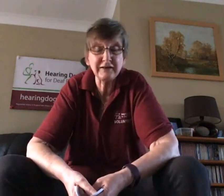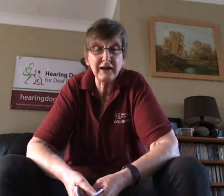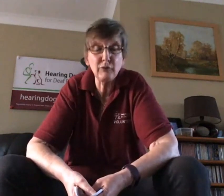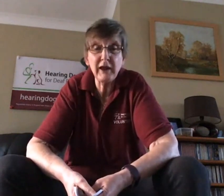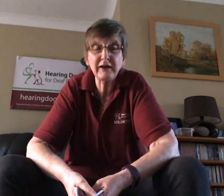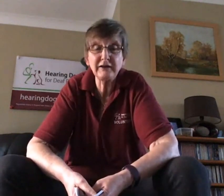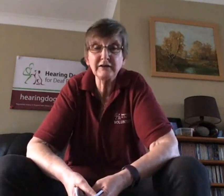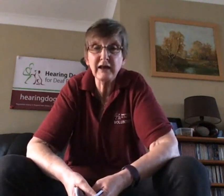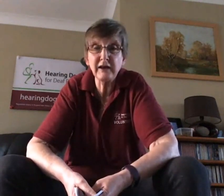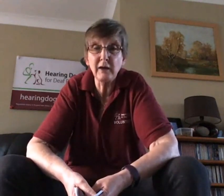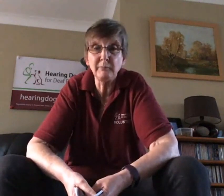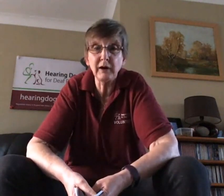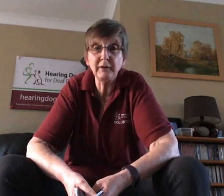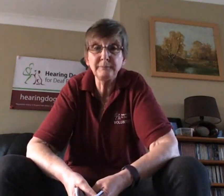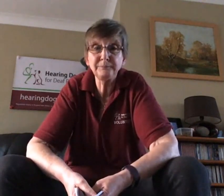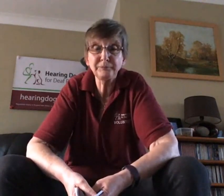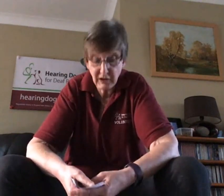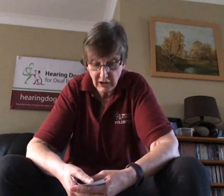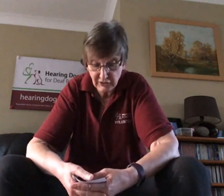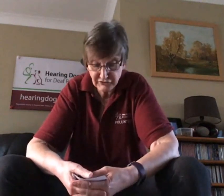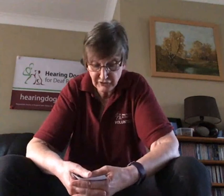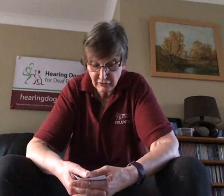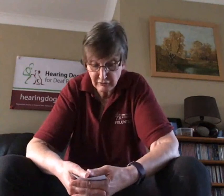be adding to their number.